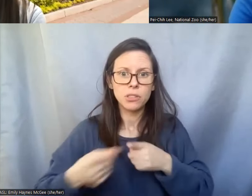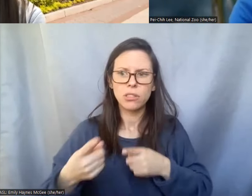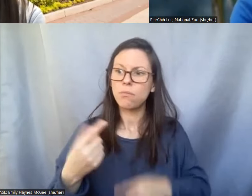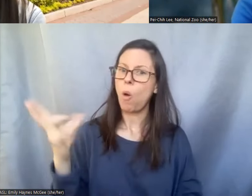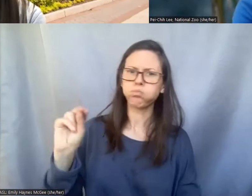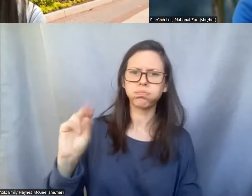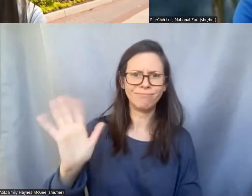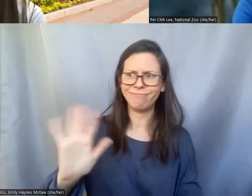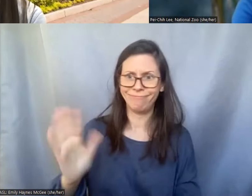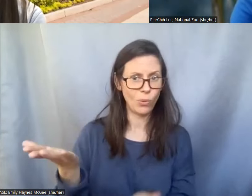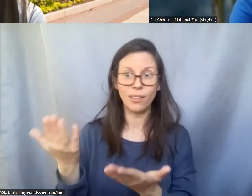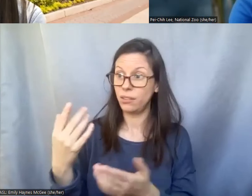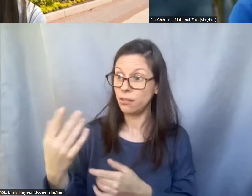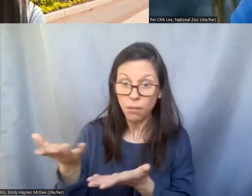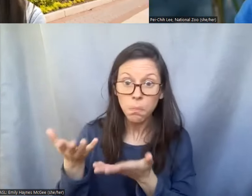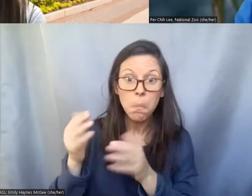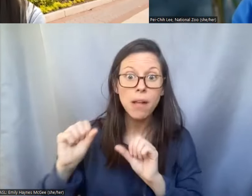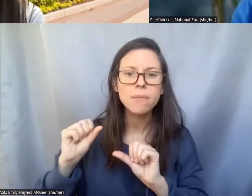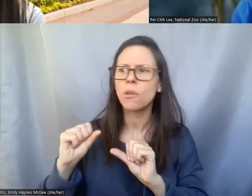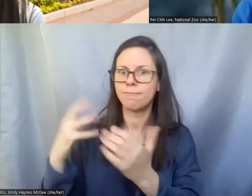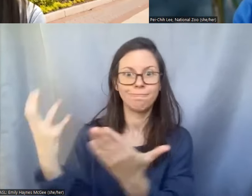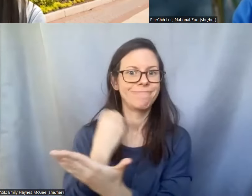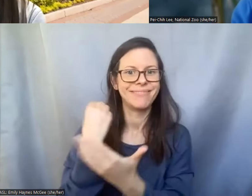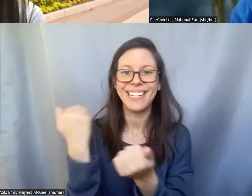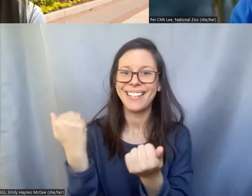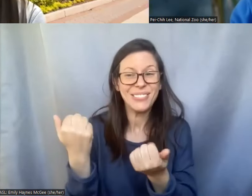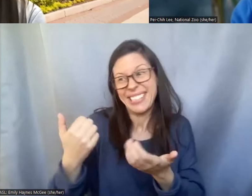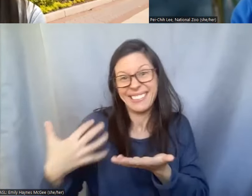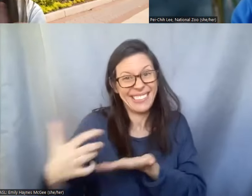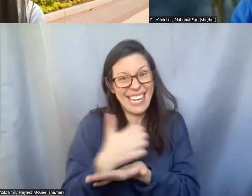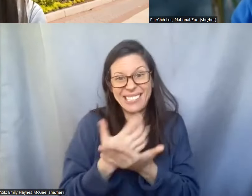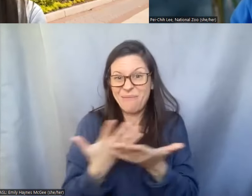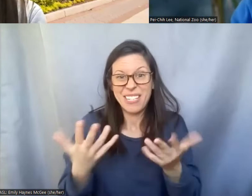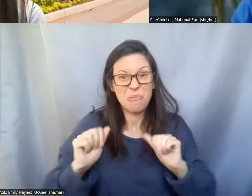We collect whatever we can get our hands on. >>Shellie: That's fantastic and so that's what those